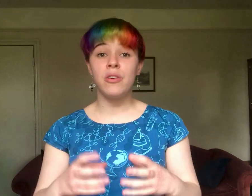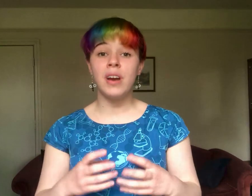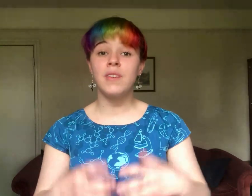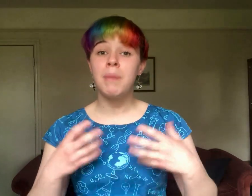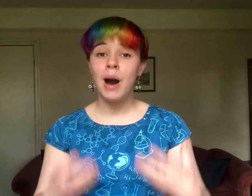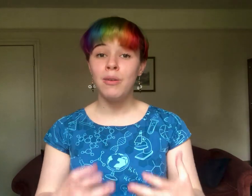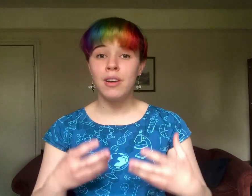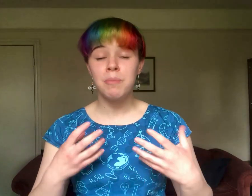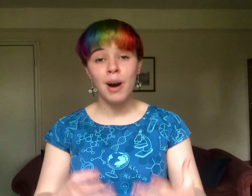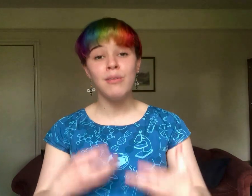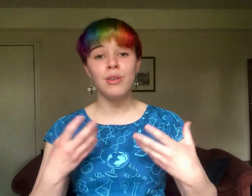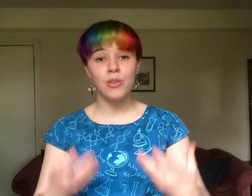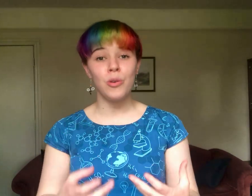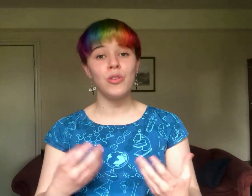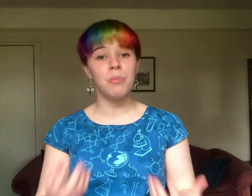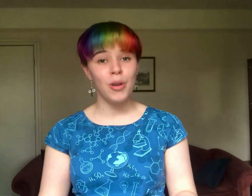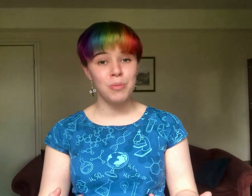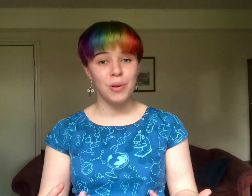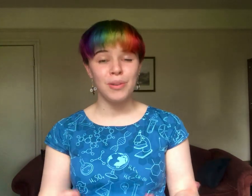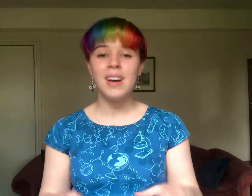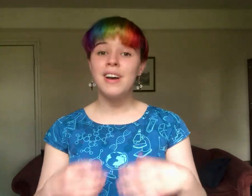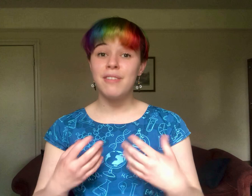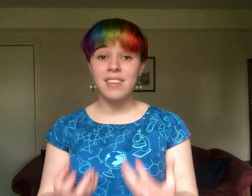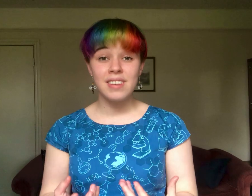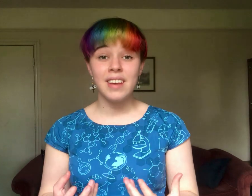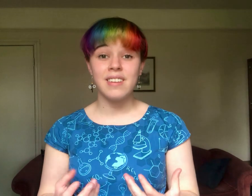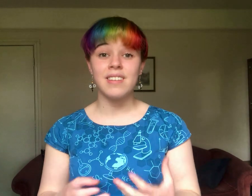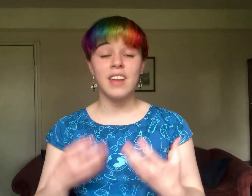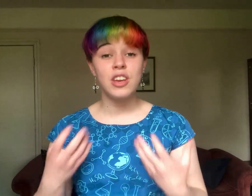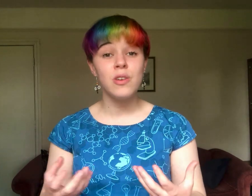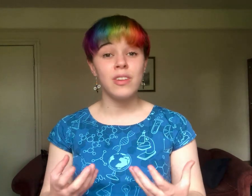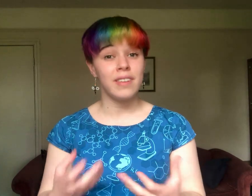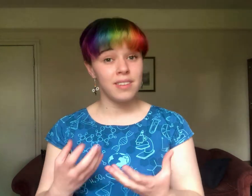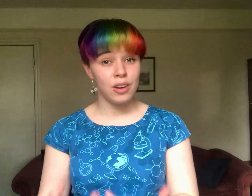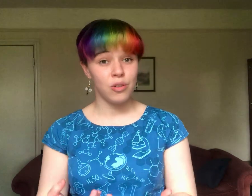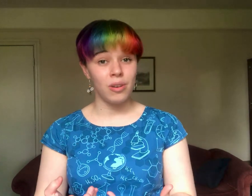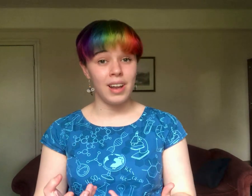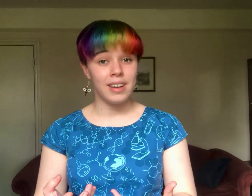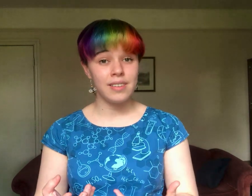create as powerful as source as possible for the scientists that are using this synchrotron light.